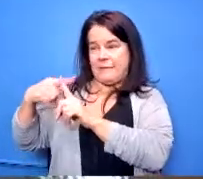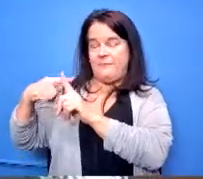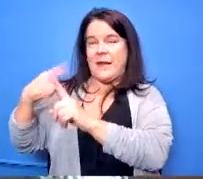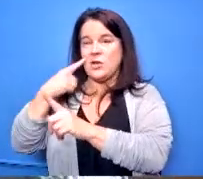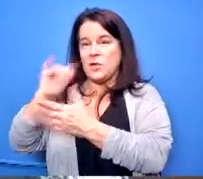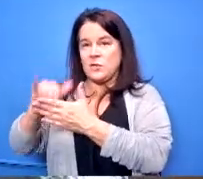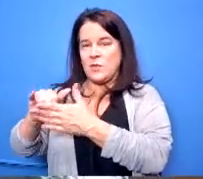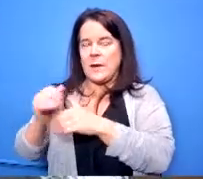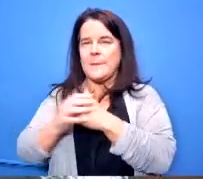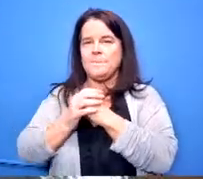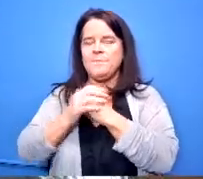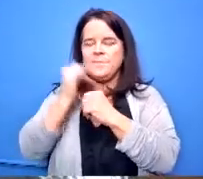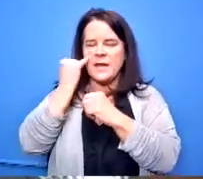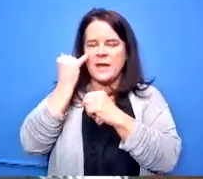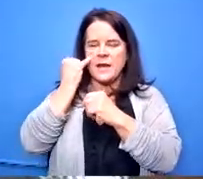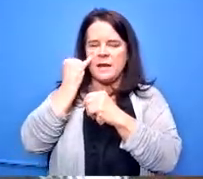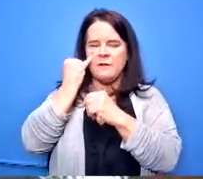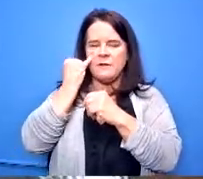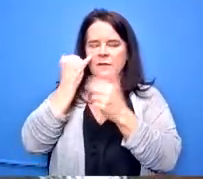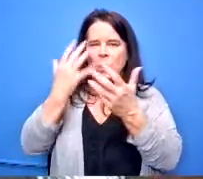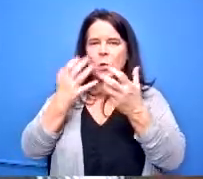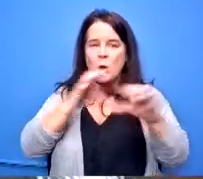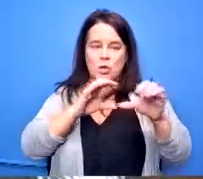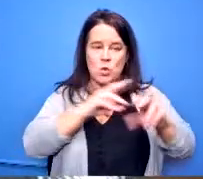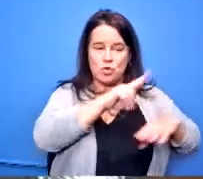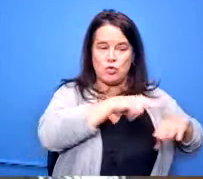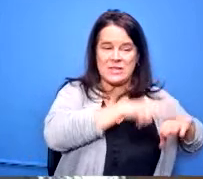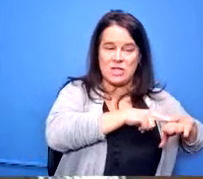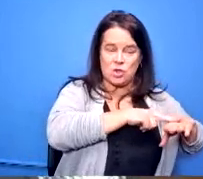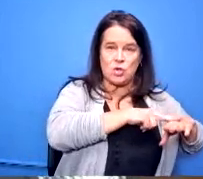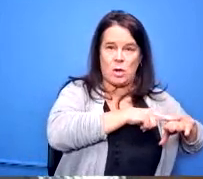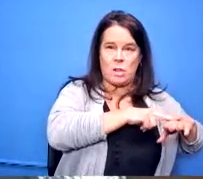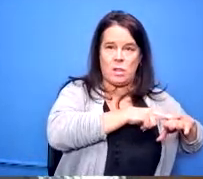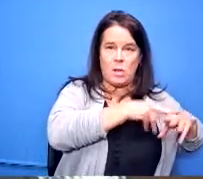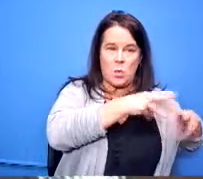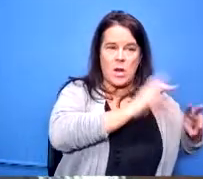if we were to do it the traditional way you would have to hire a design firm you go through